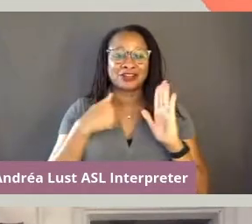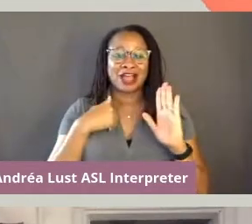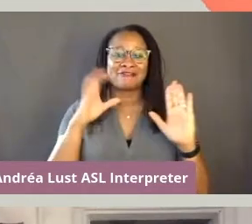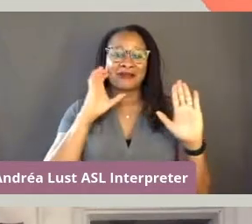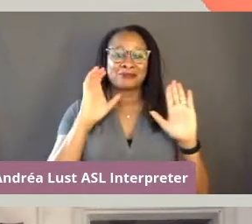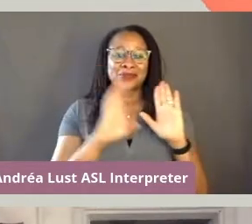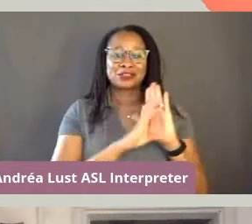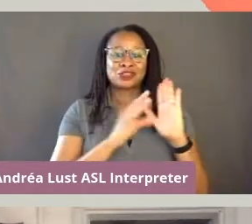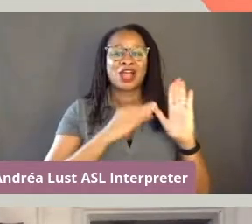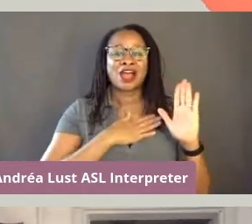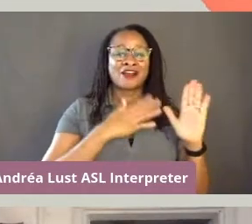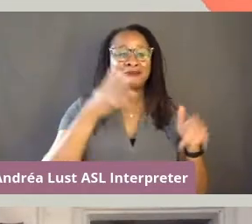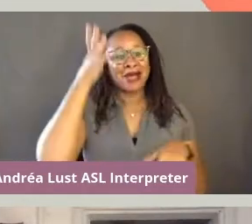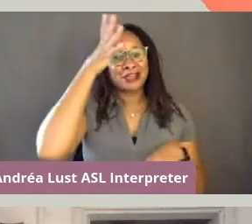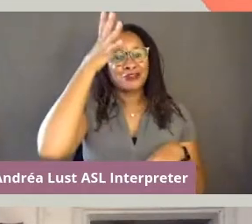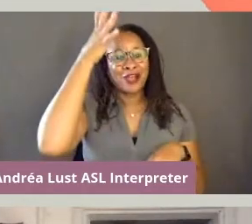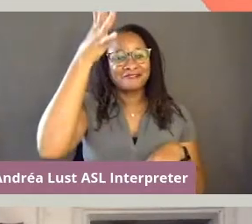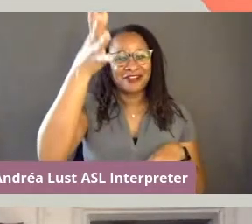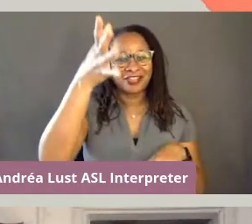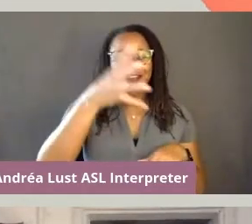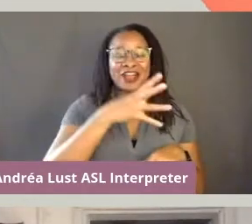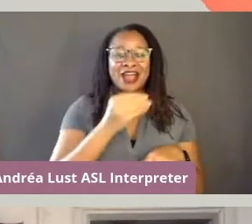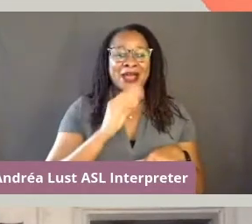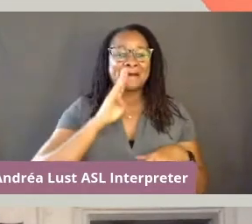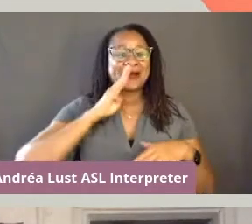of my grandfather and my daughter